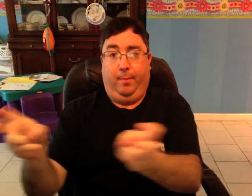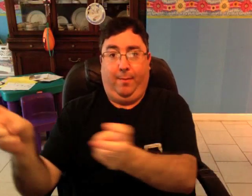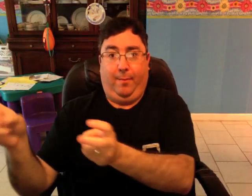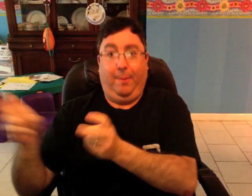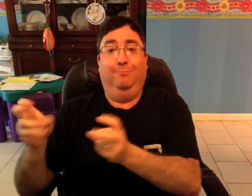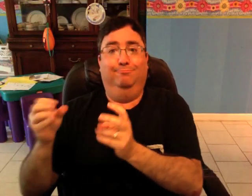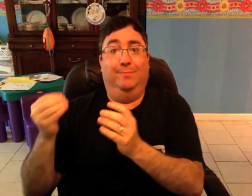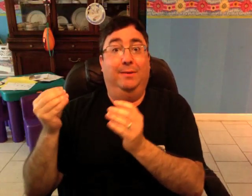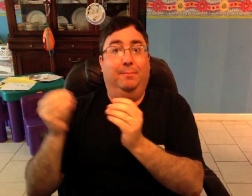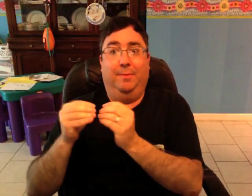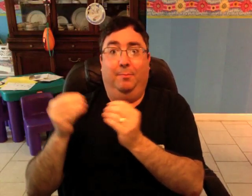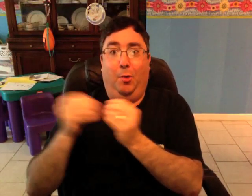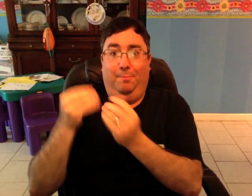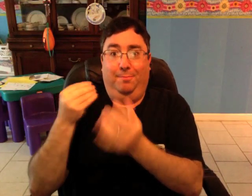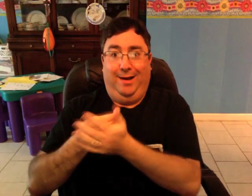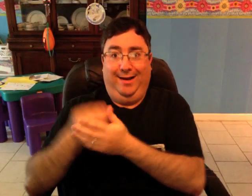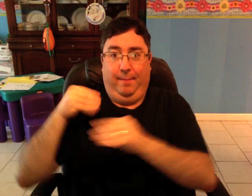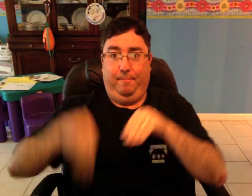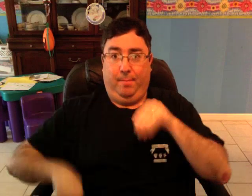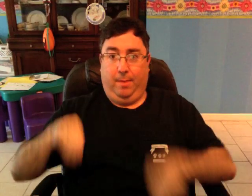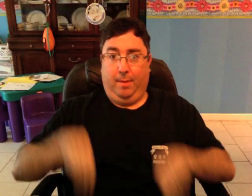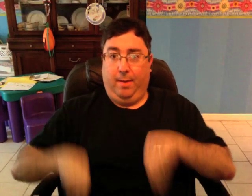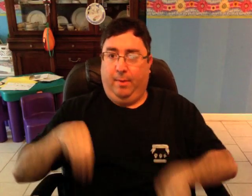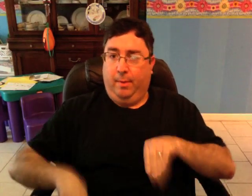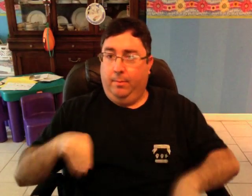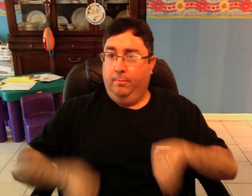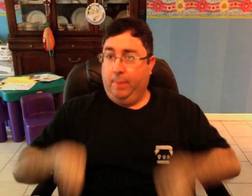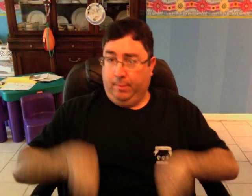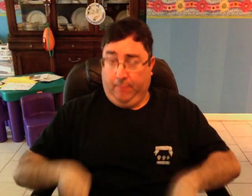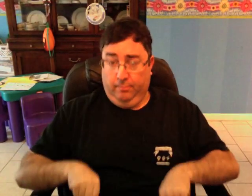And more money will go into their pockets.